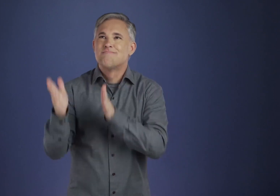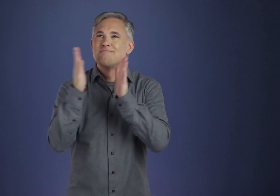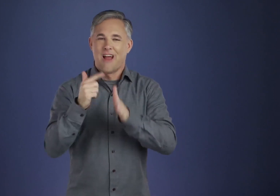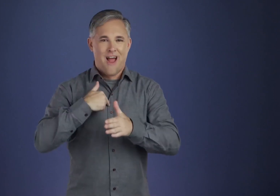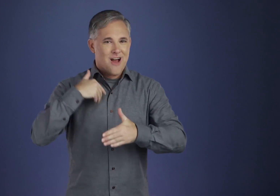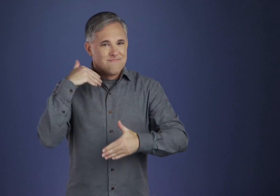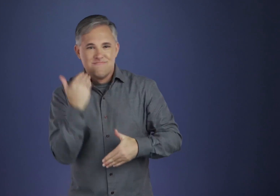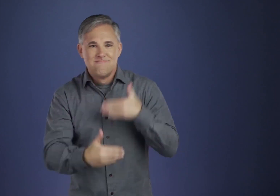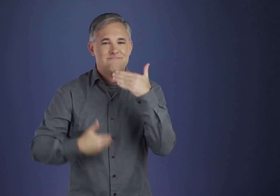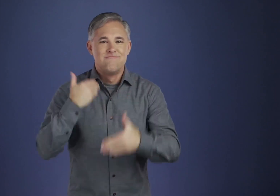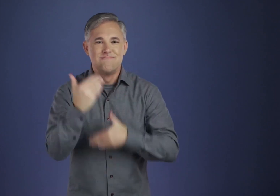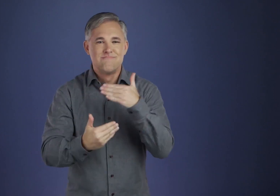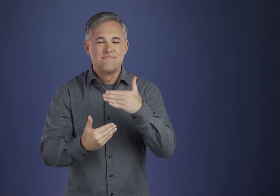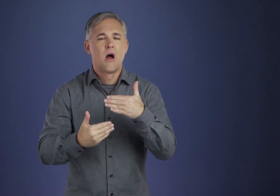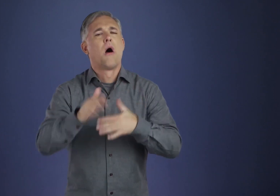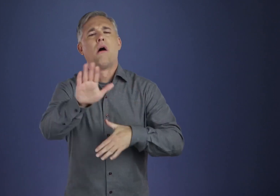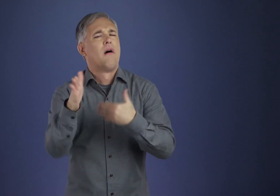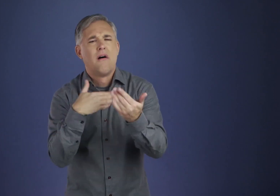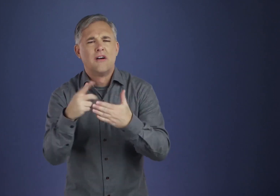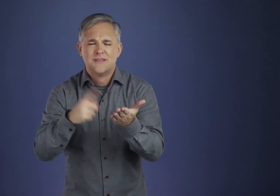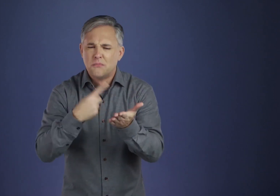to find and do the will of our own Creator.